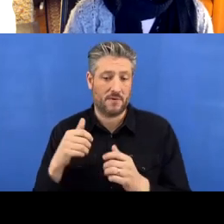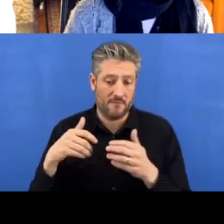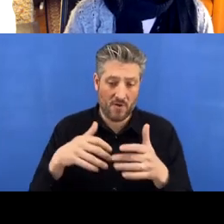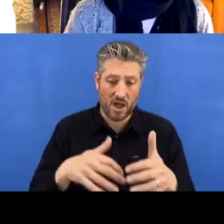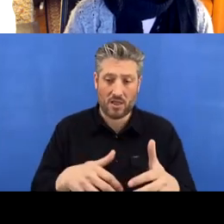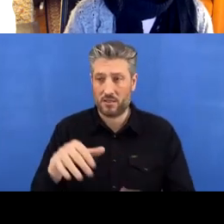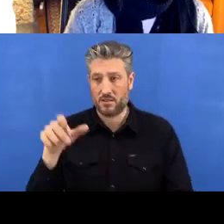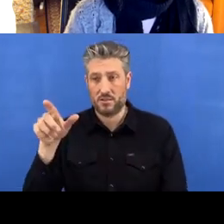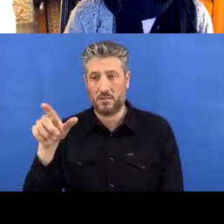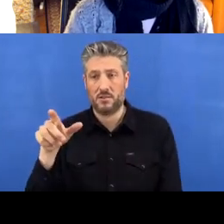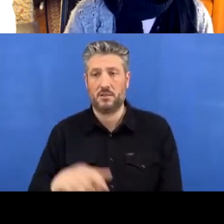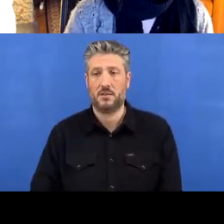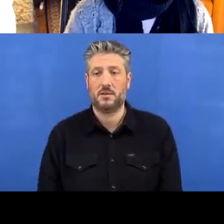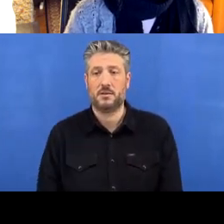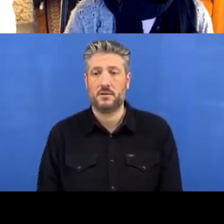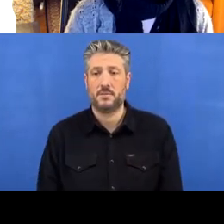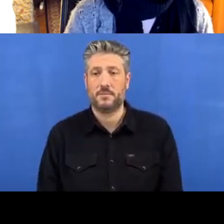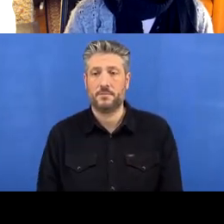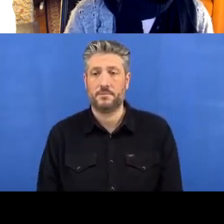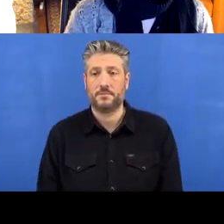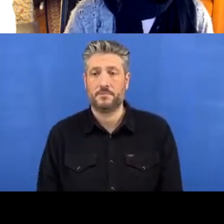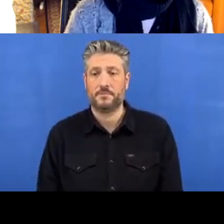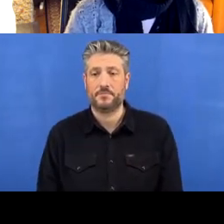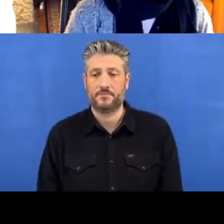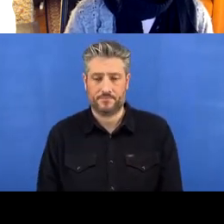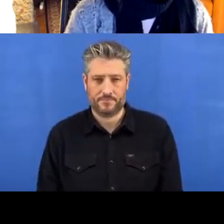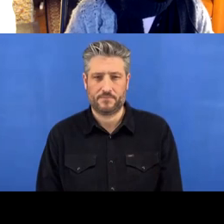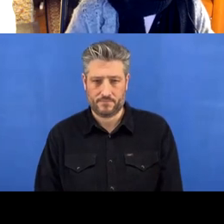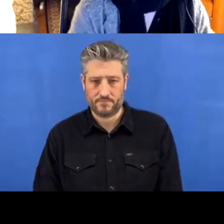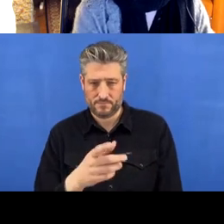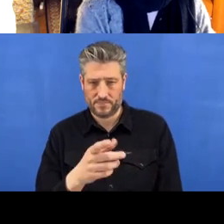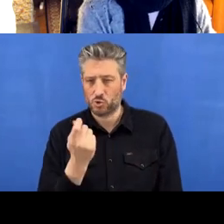but you'll see in a second that we can't push.